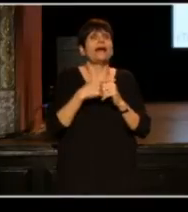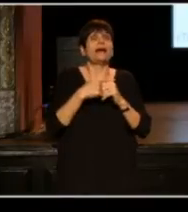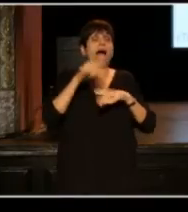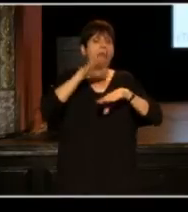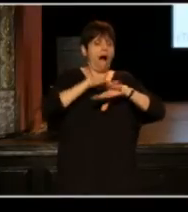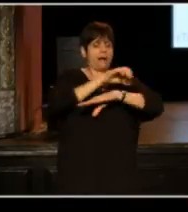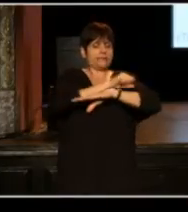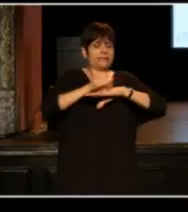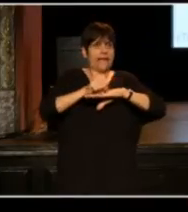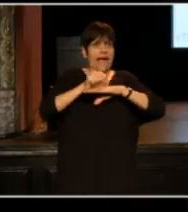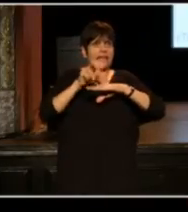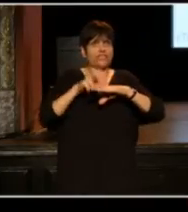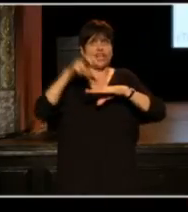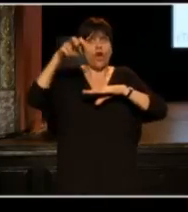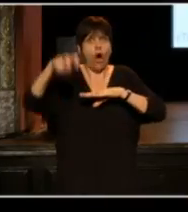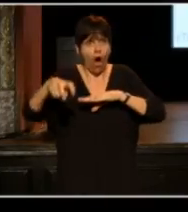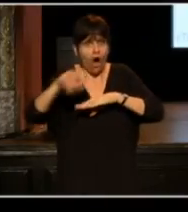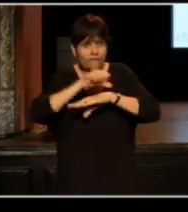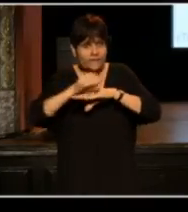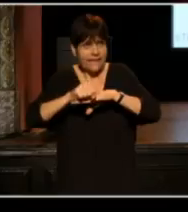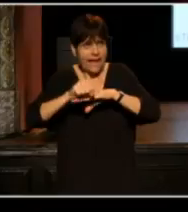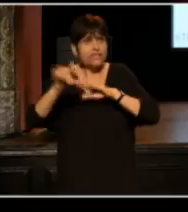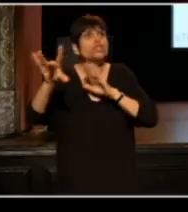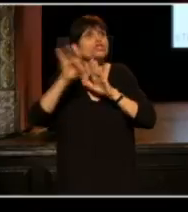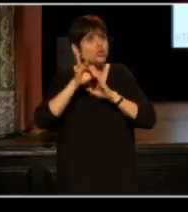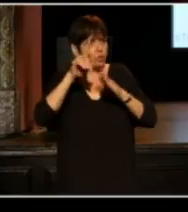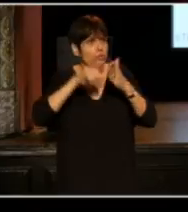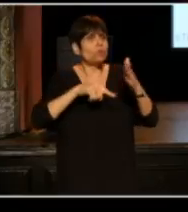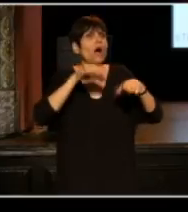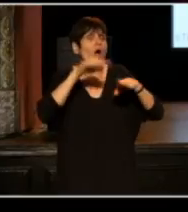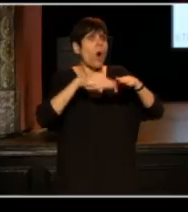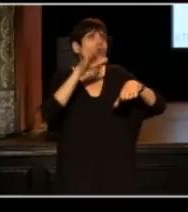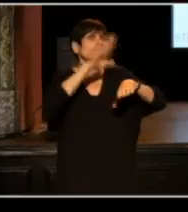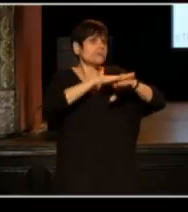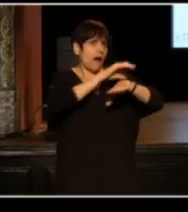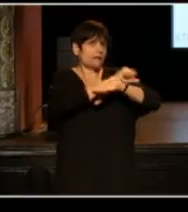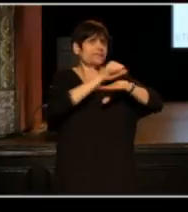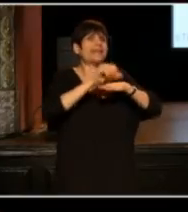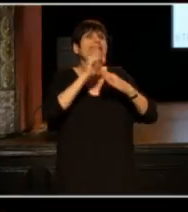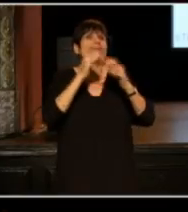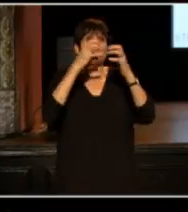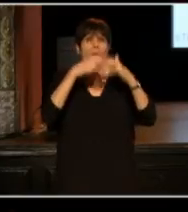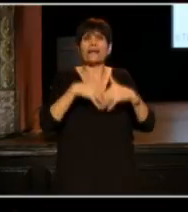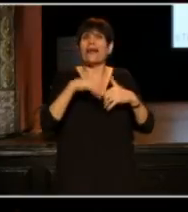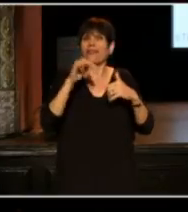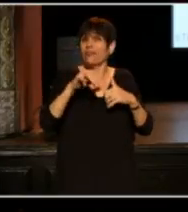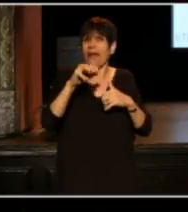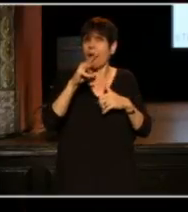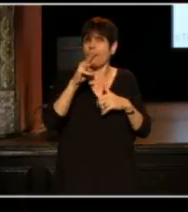are those who got to choose what goes on stage is breaking down and that powerful metaphor is not just a theatrical one,